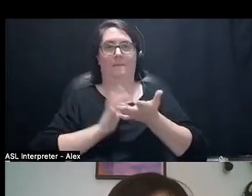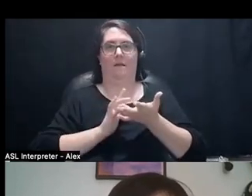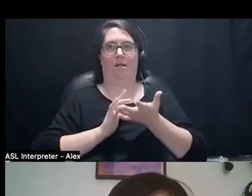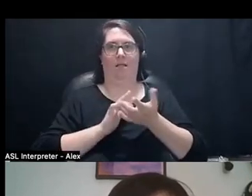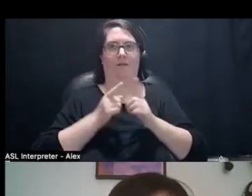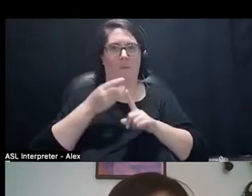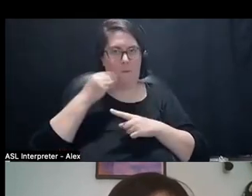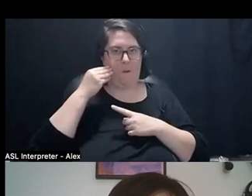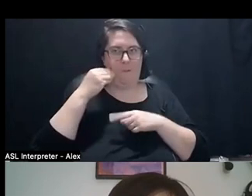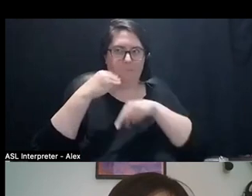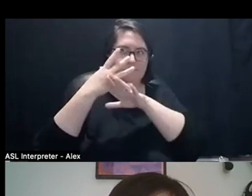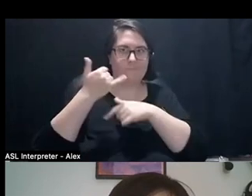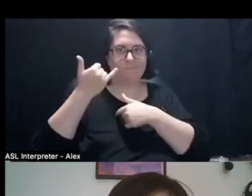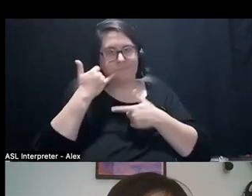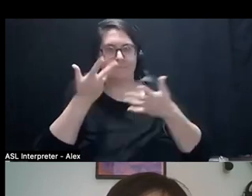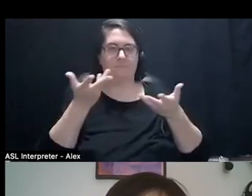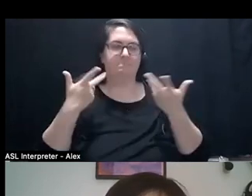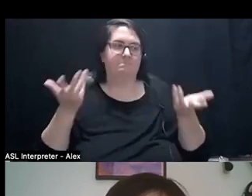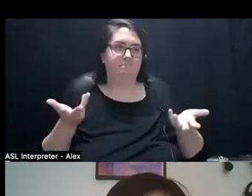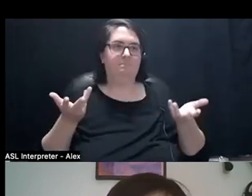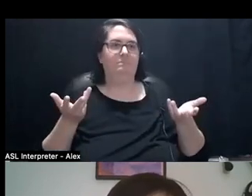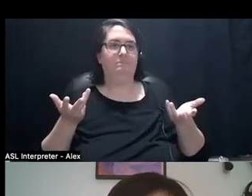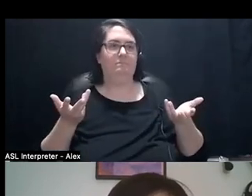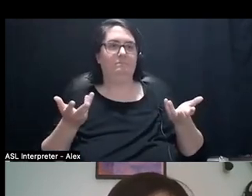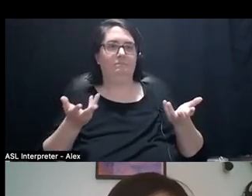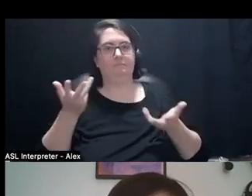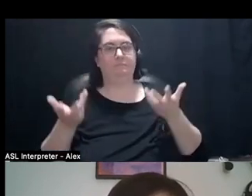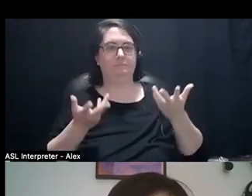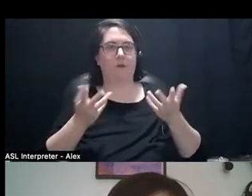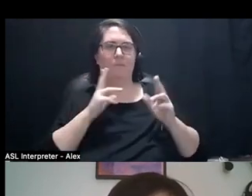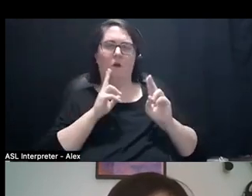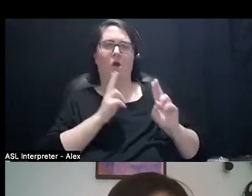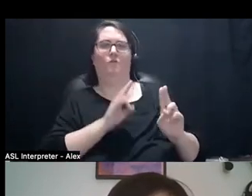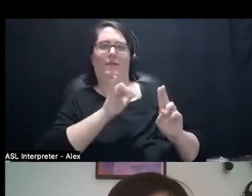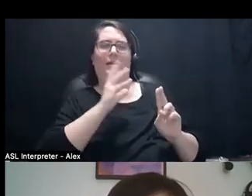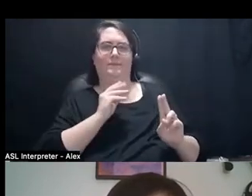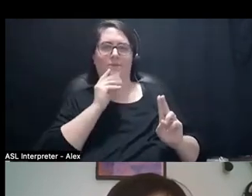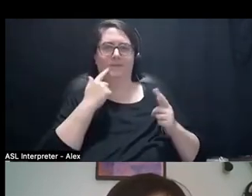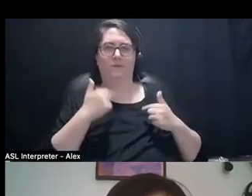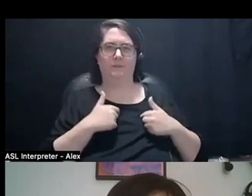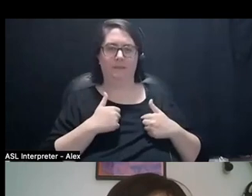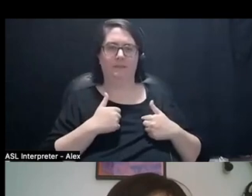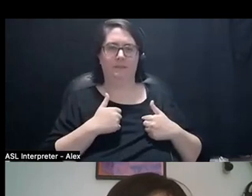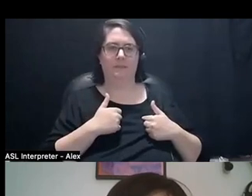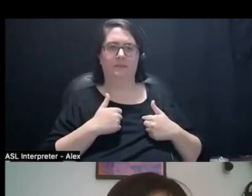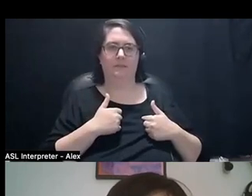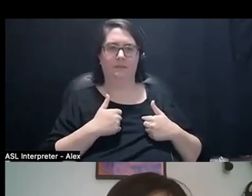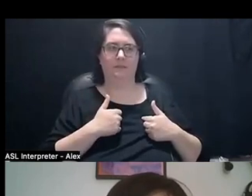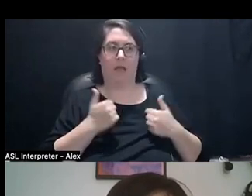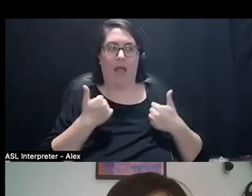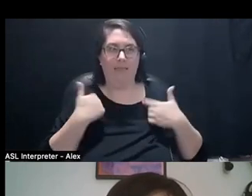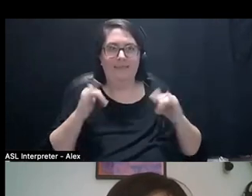I have whatever. So, just kind of honoring the fact that we can still have like pretty like intricate like,